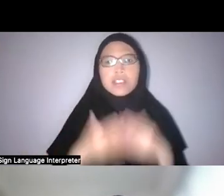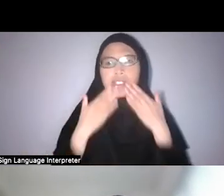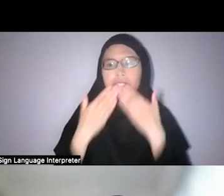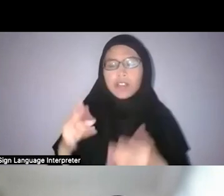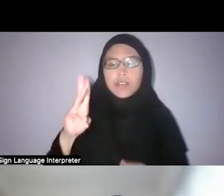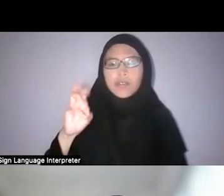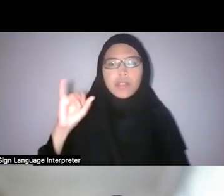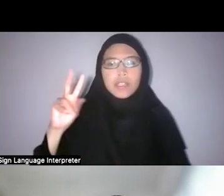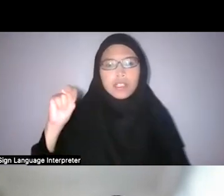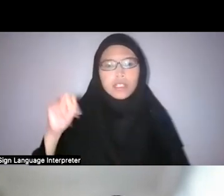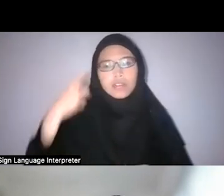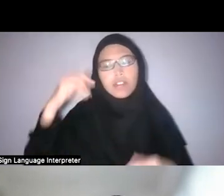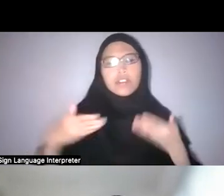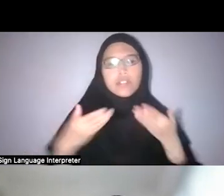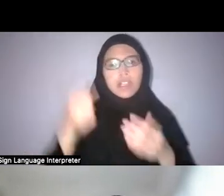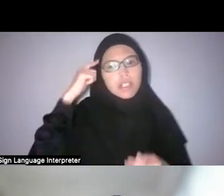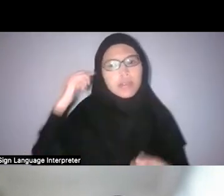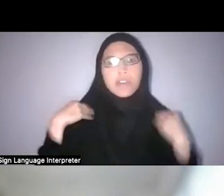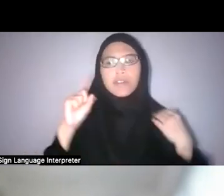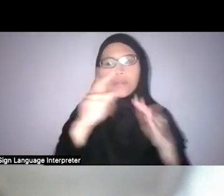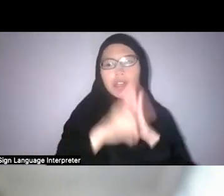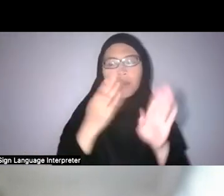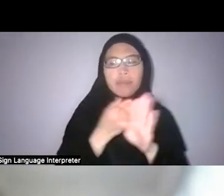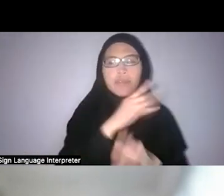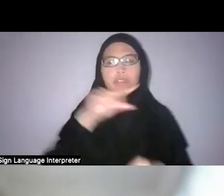so we can probably just jump right in, I think.